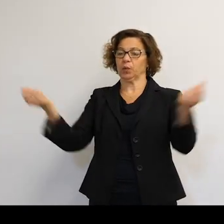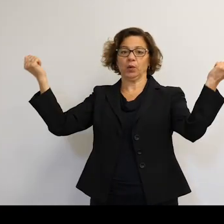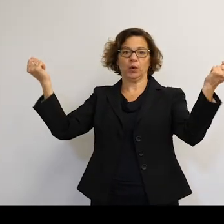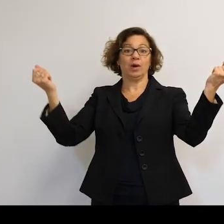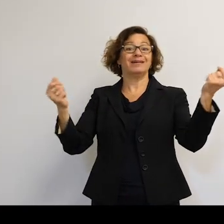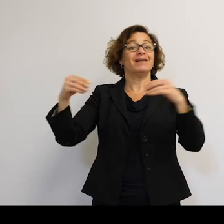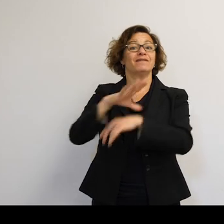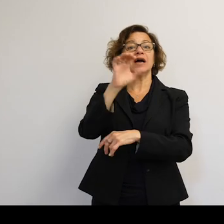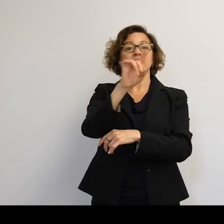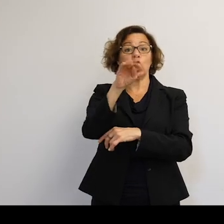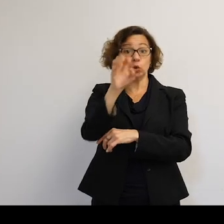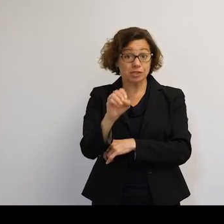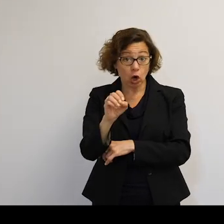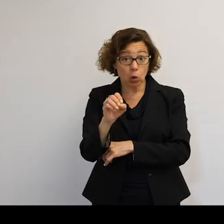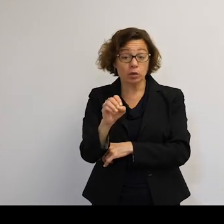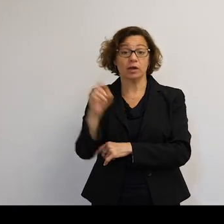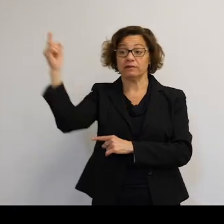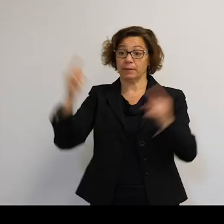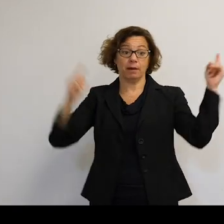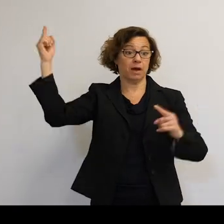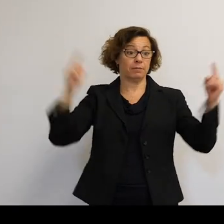or any other thing if massive amounts of objects were to come down? OK.